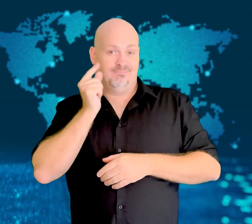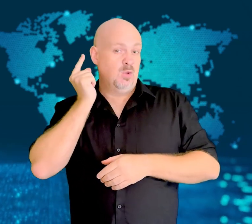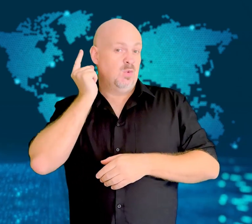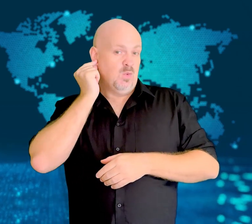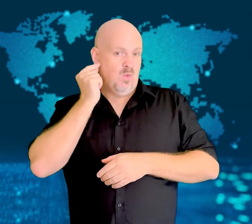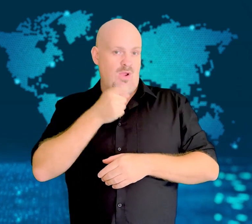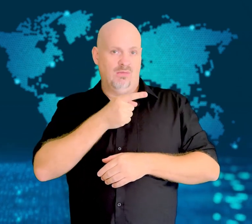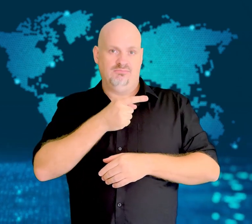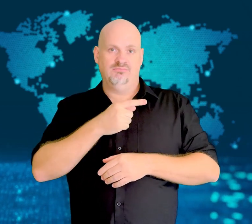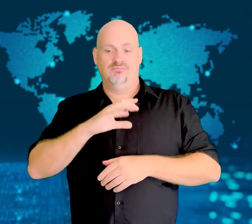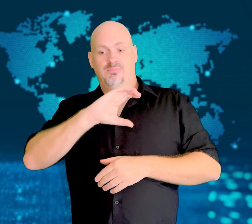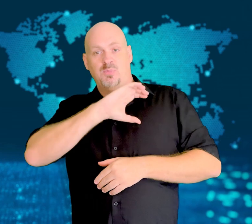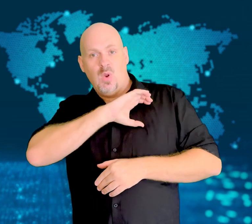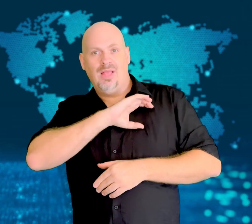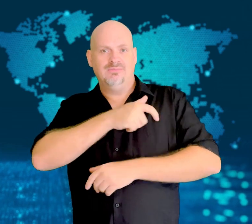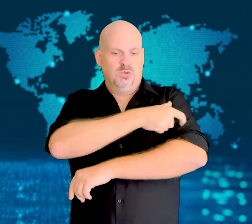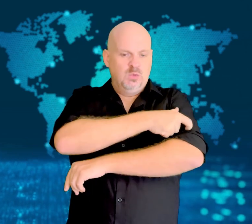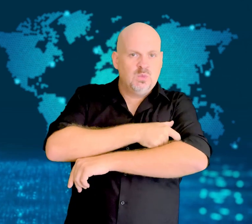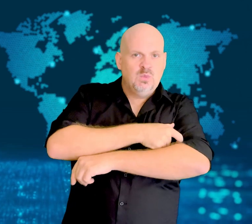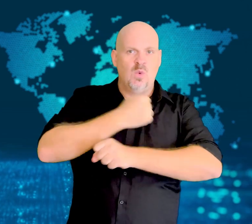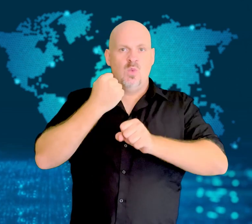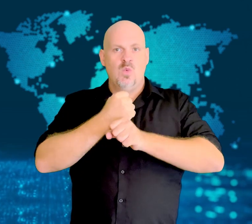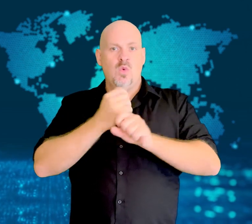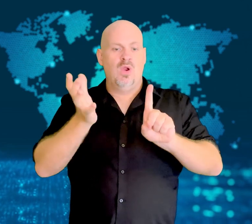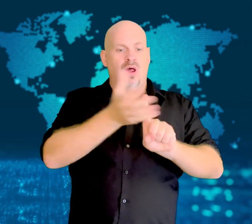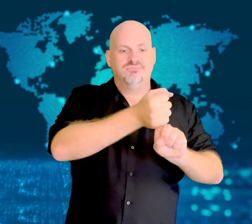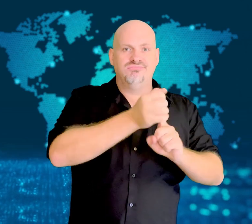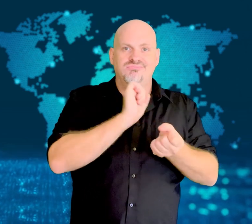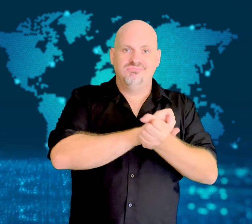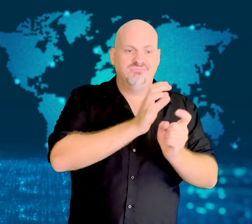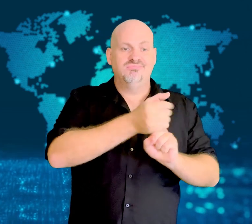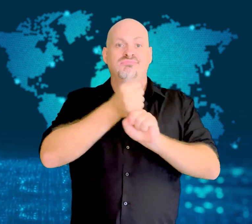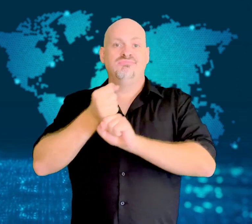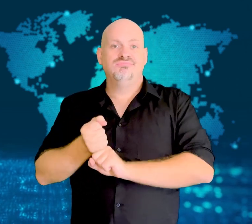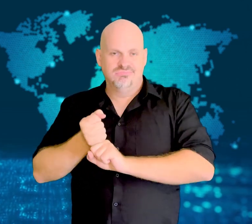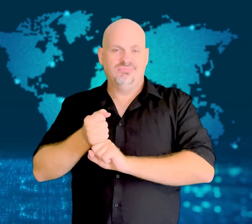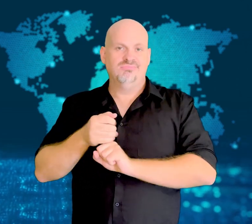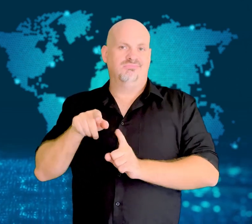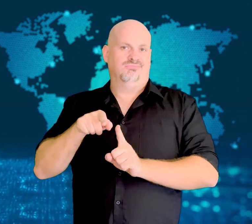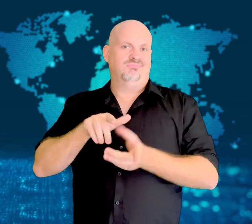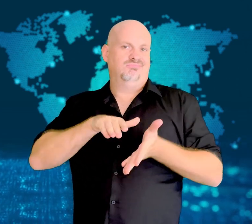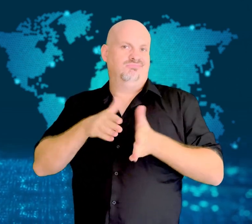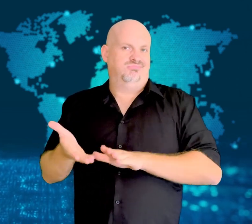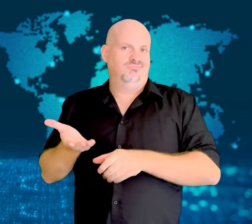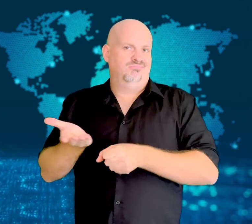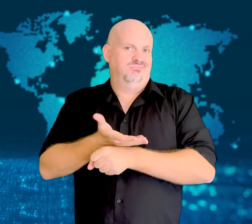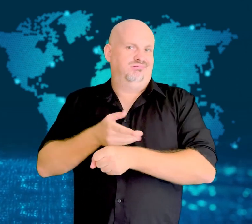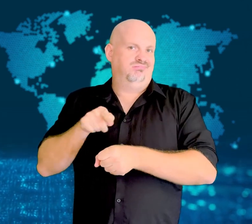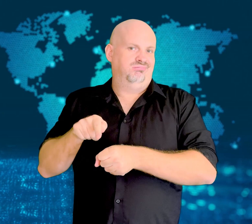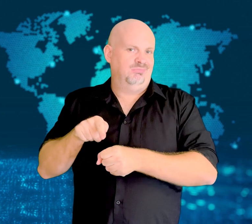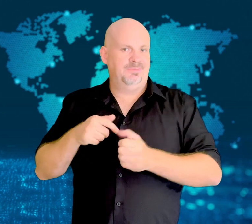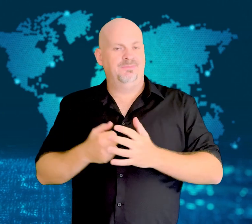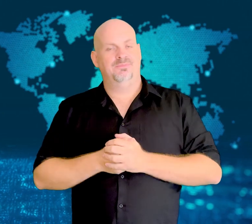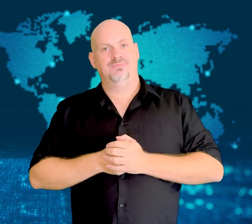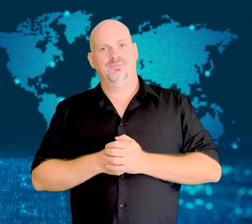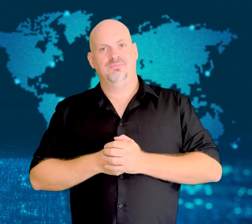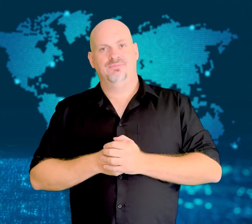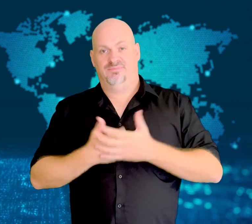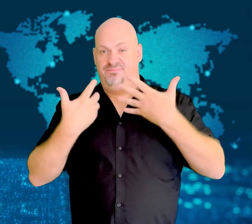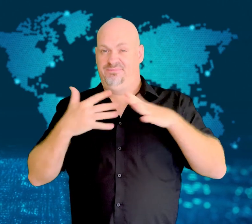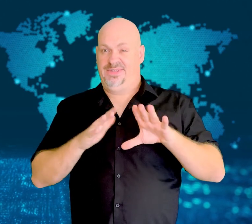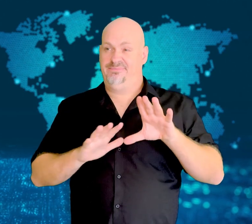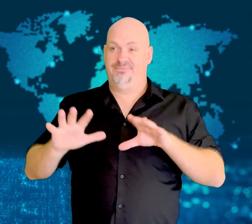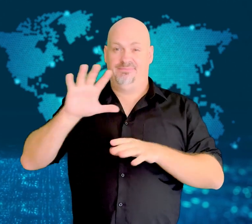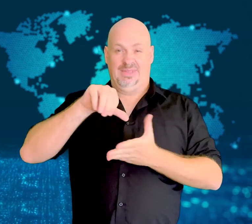There have been nationwide protests since then despite